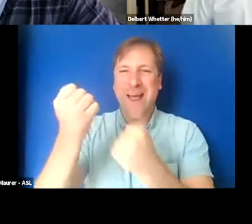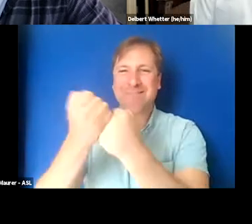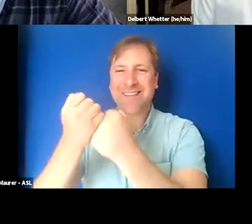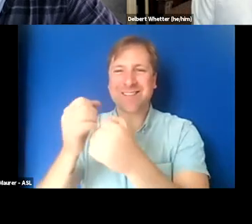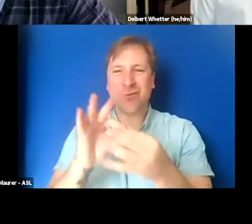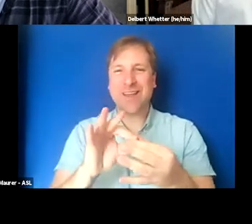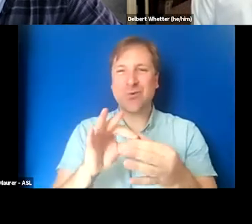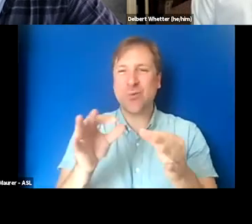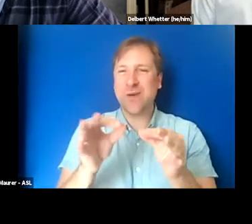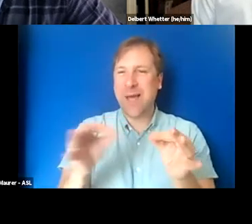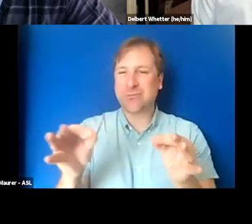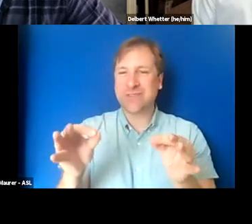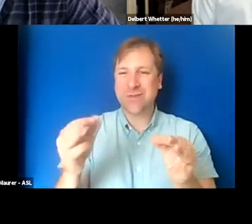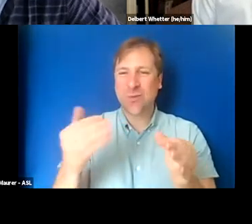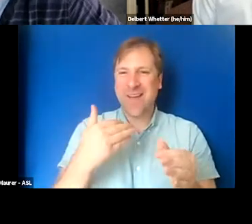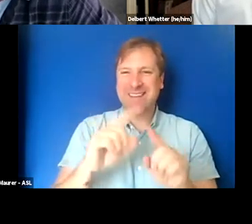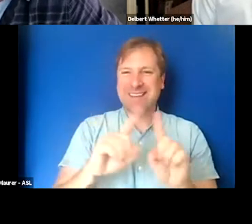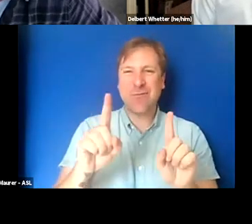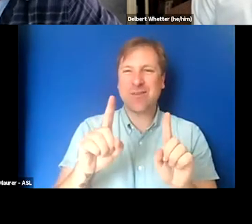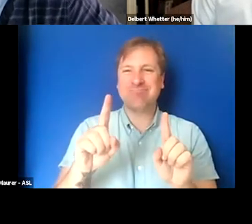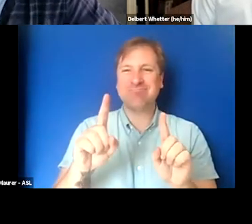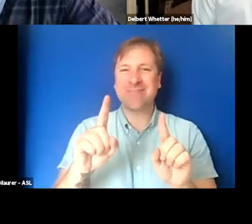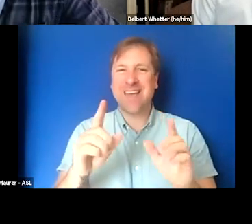And if there's any sort of counterargument to that?